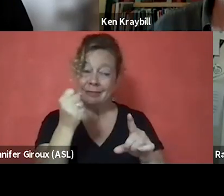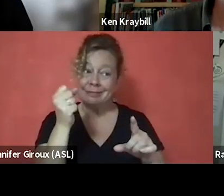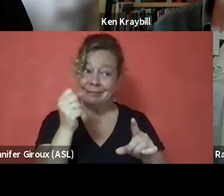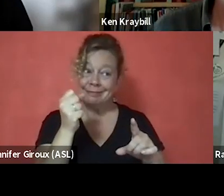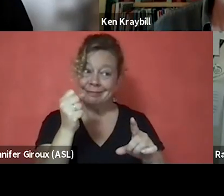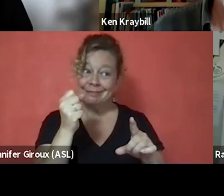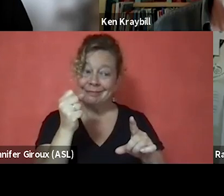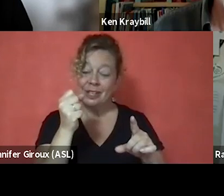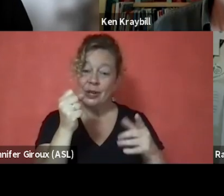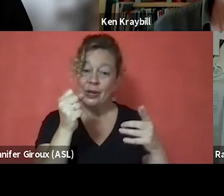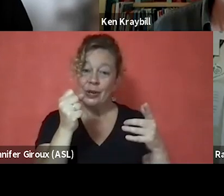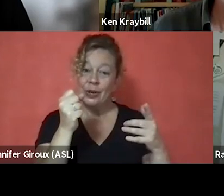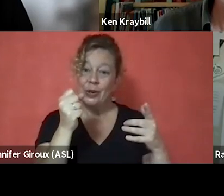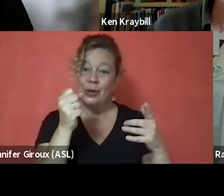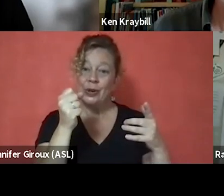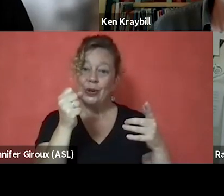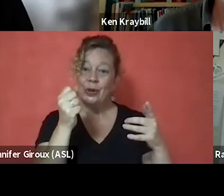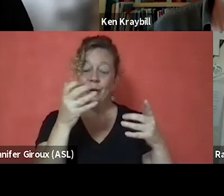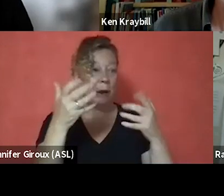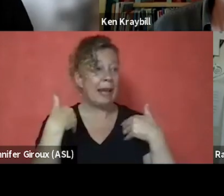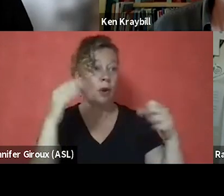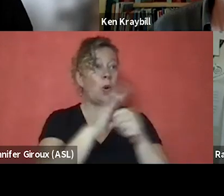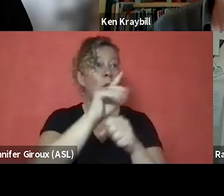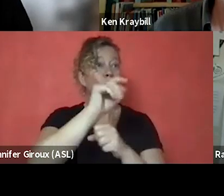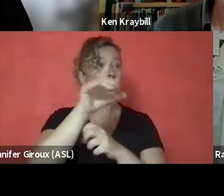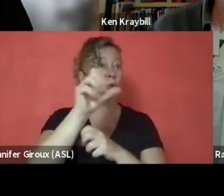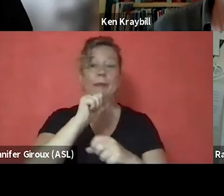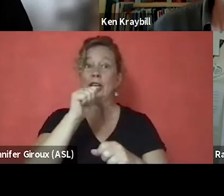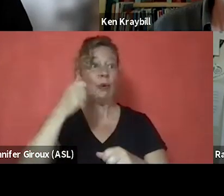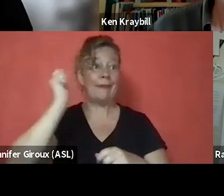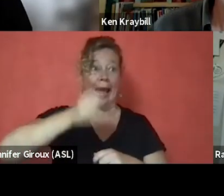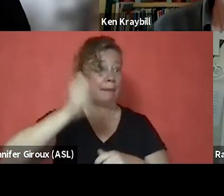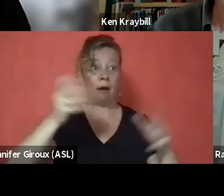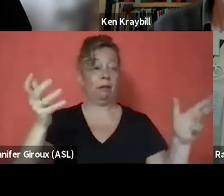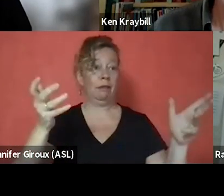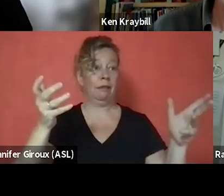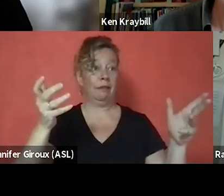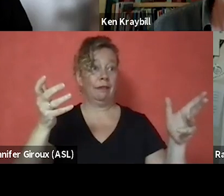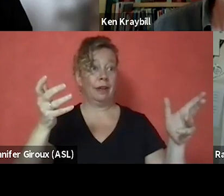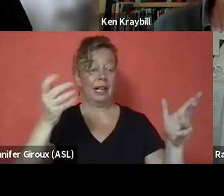You probably have all sorts of tools, but you don't have a hammer. If you got a hammer with it, you really got some stuff, man.